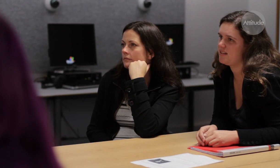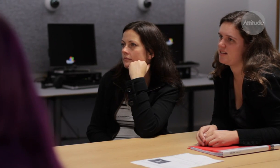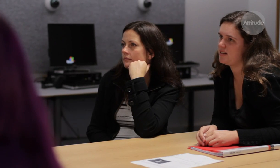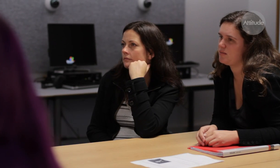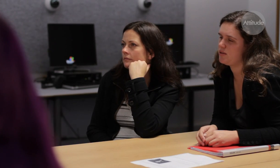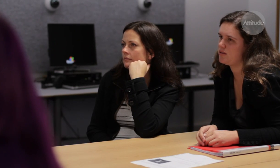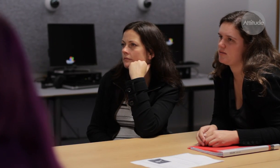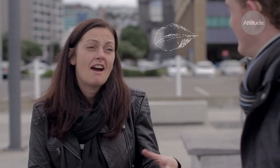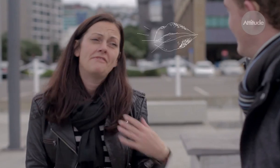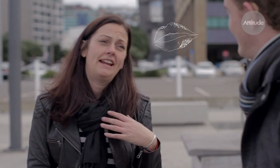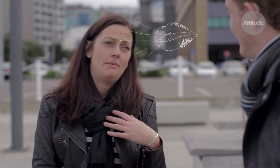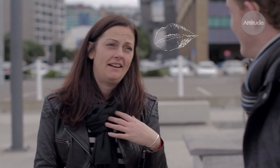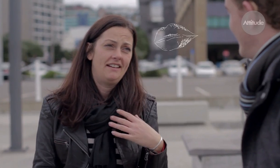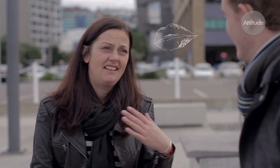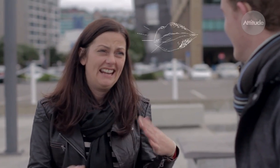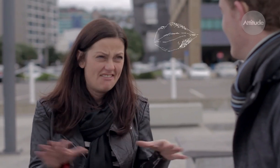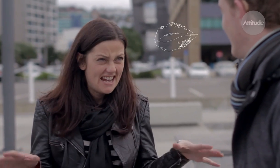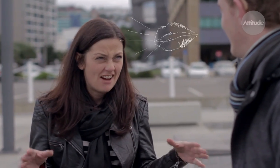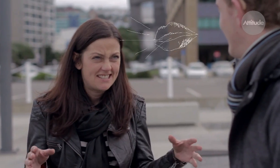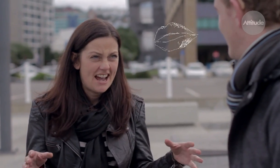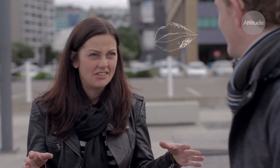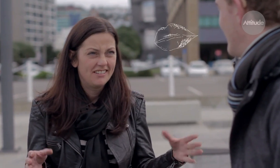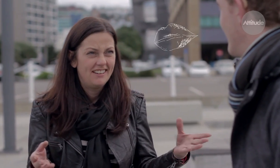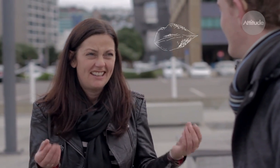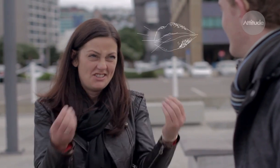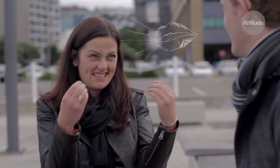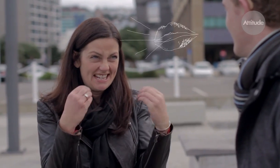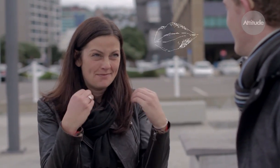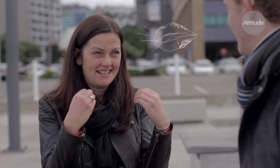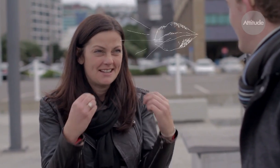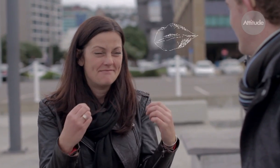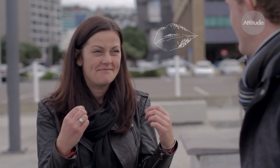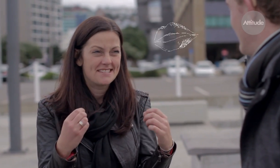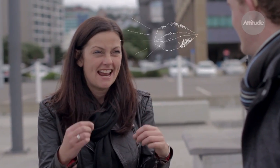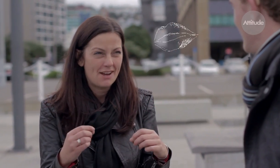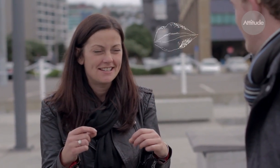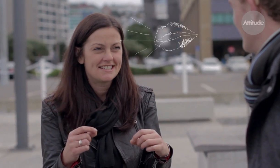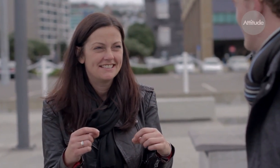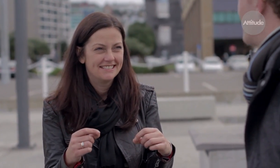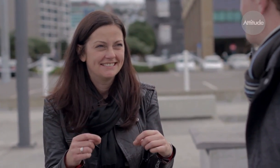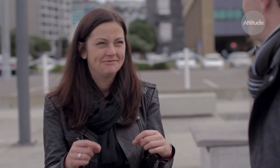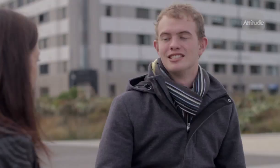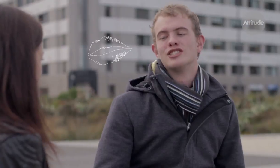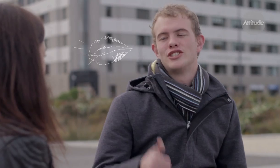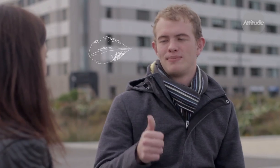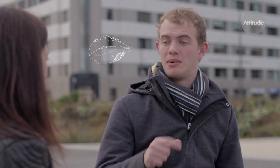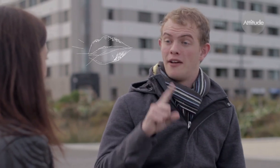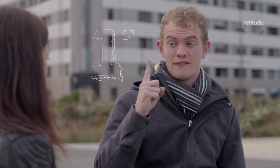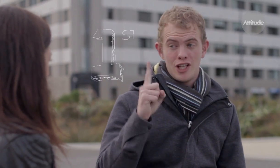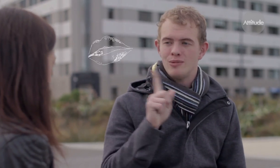So Mark, I’m feeling left out now, can you teach me some sign language?